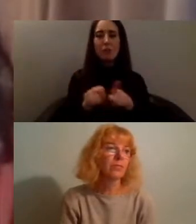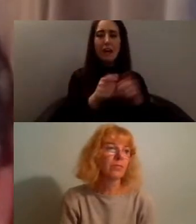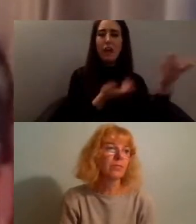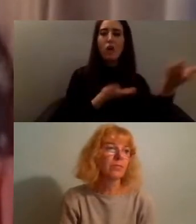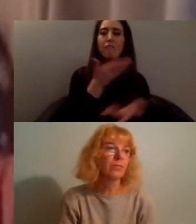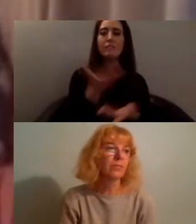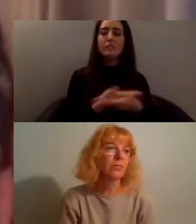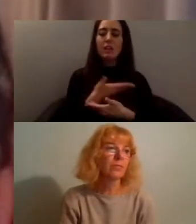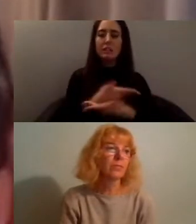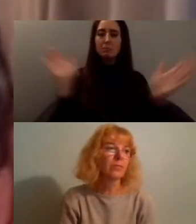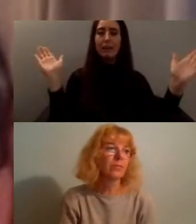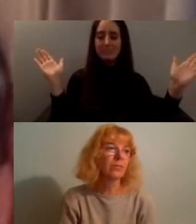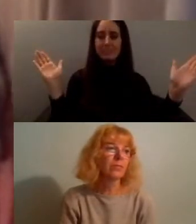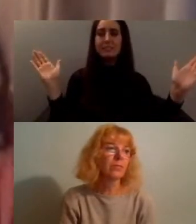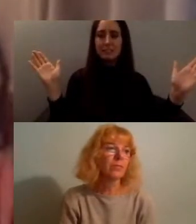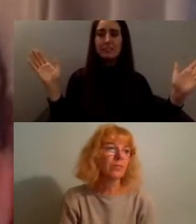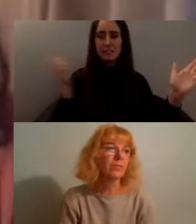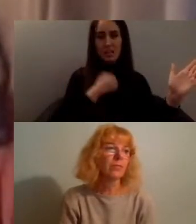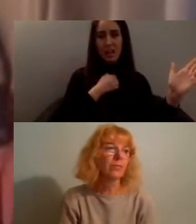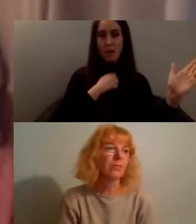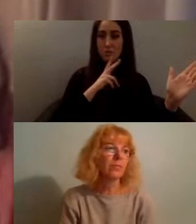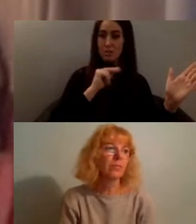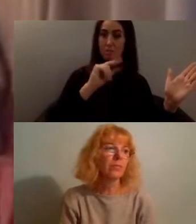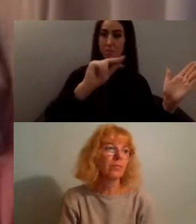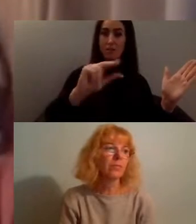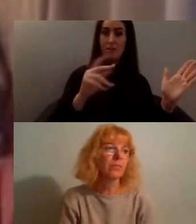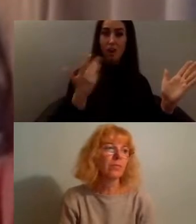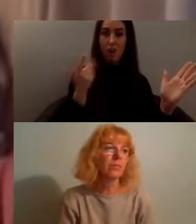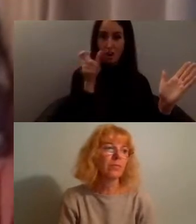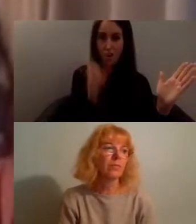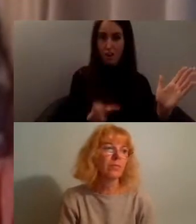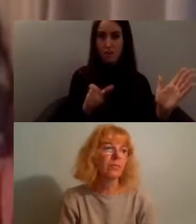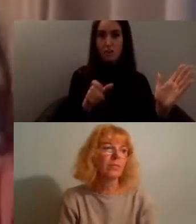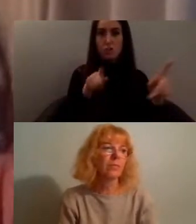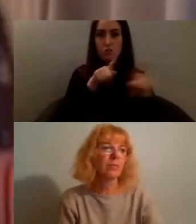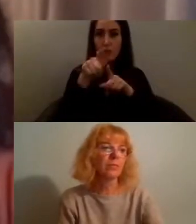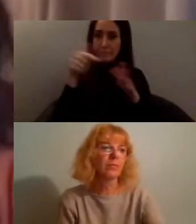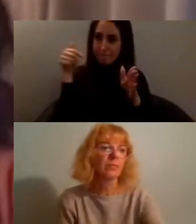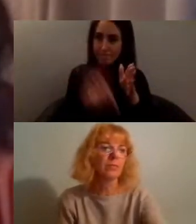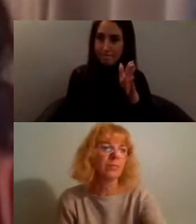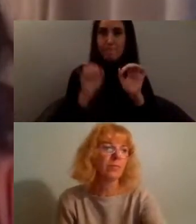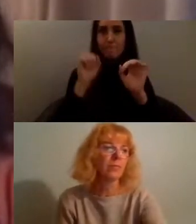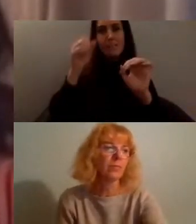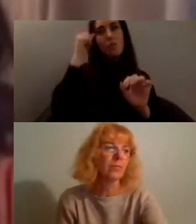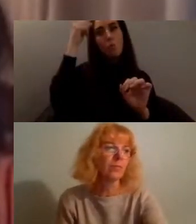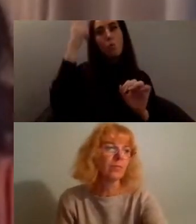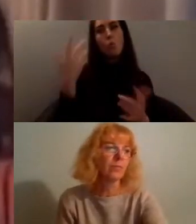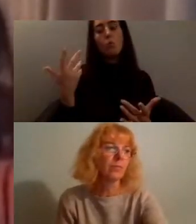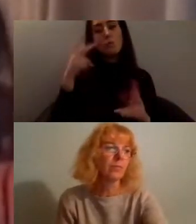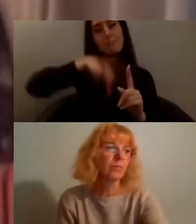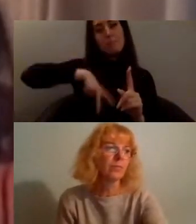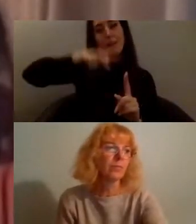our speakers will be kind of delving into their perspectives on this so to introduce our panelists